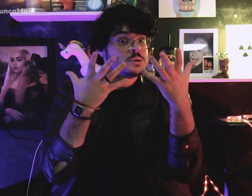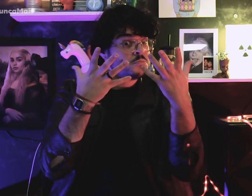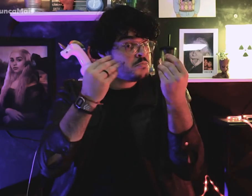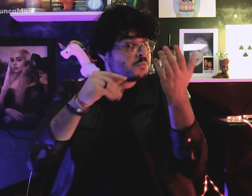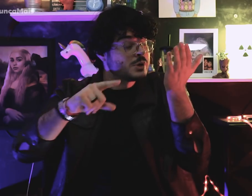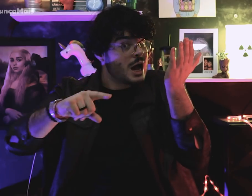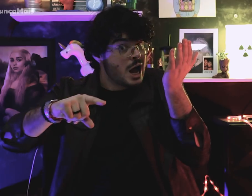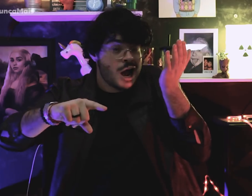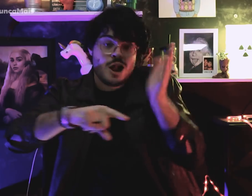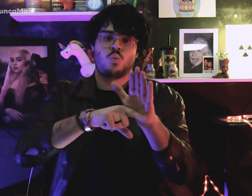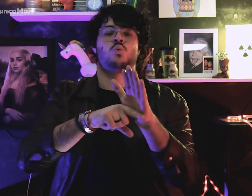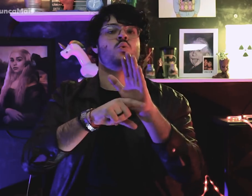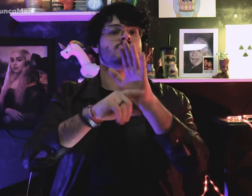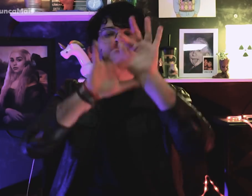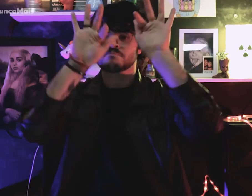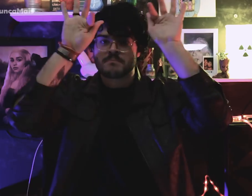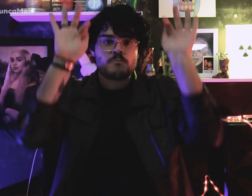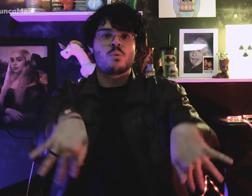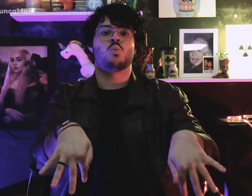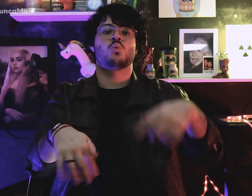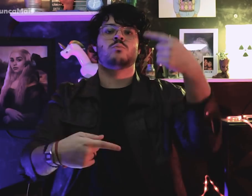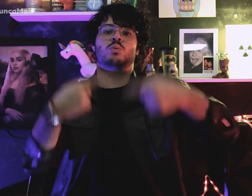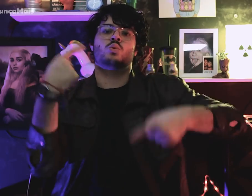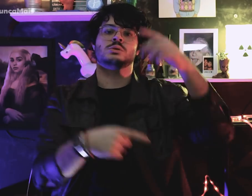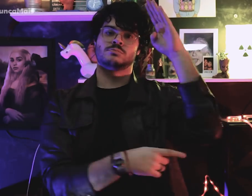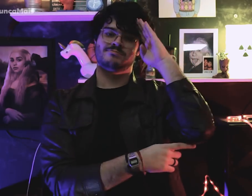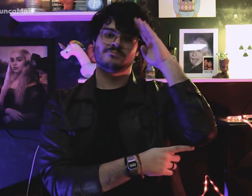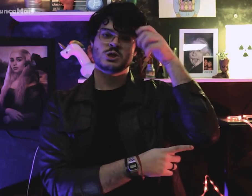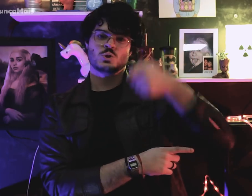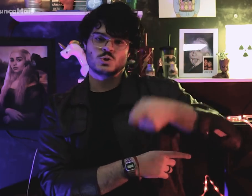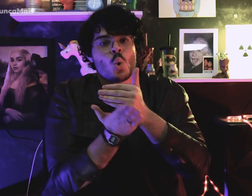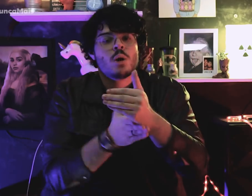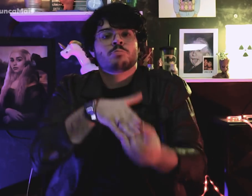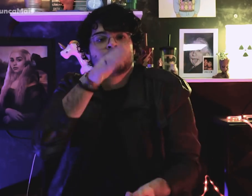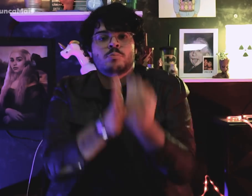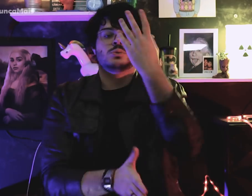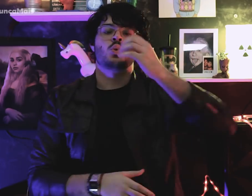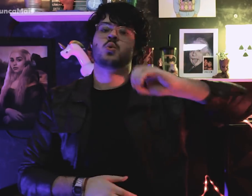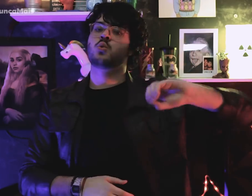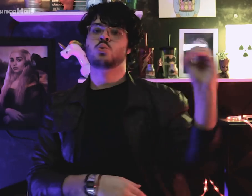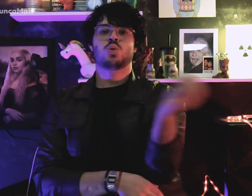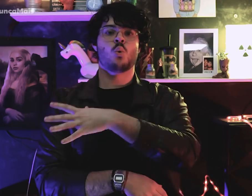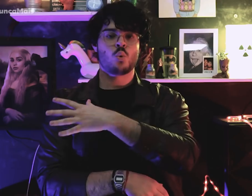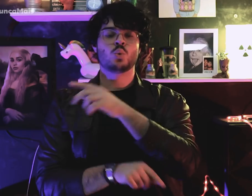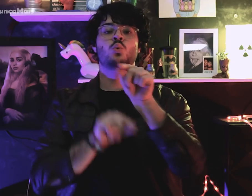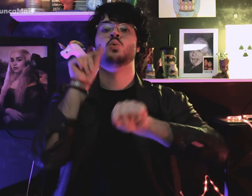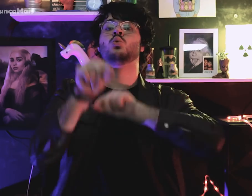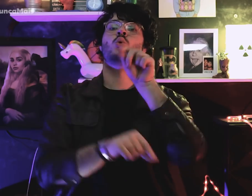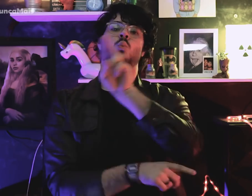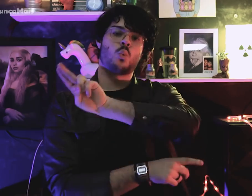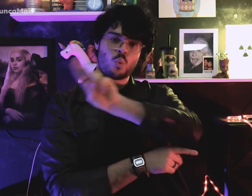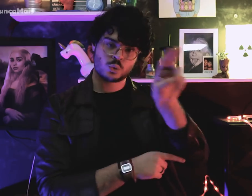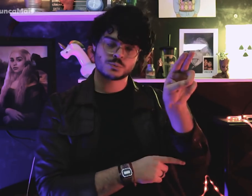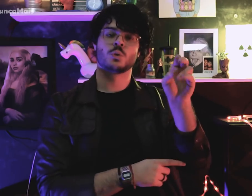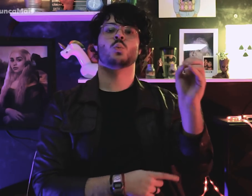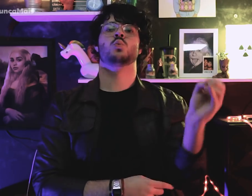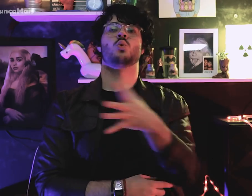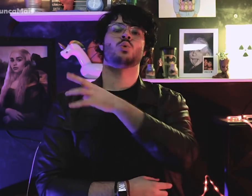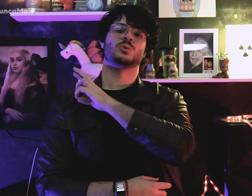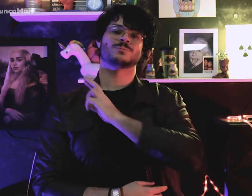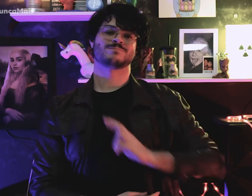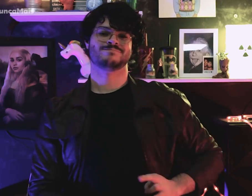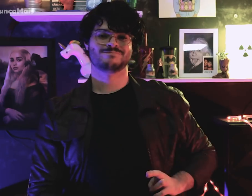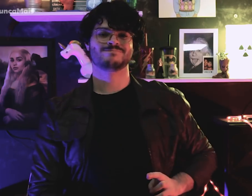O movimento “Diretas Já” teve uma importante colaboração na composição da Nova República,